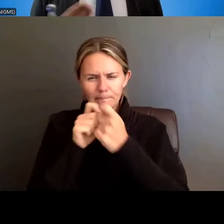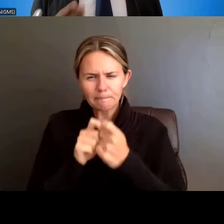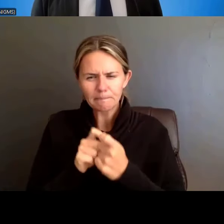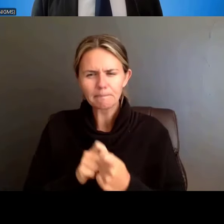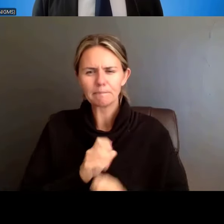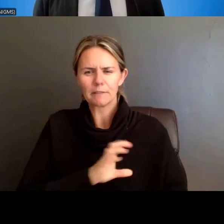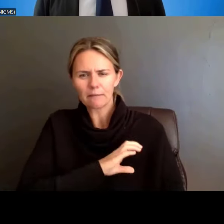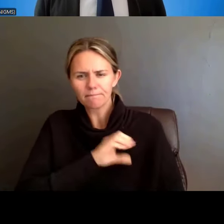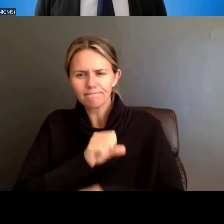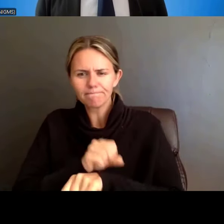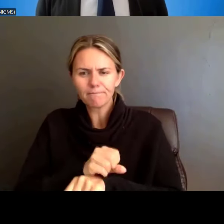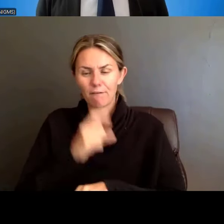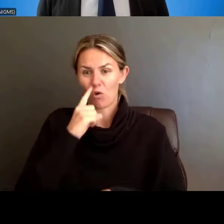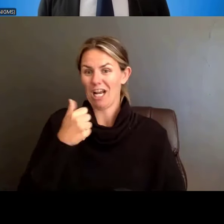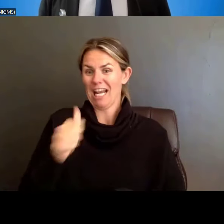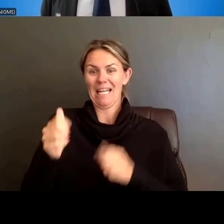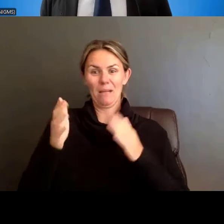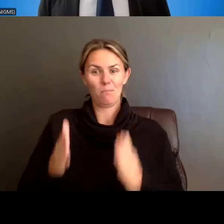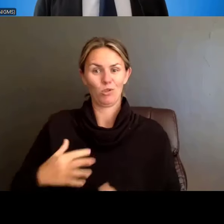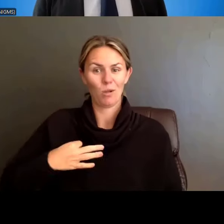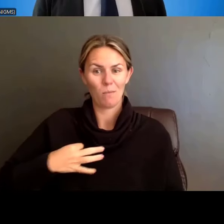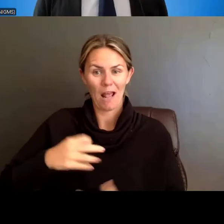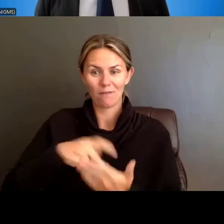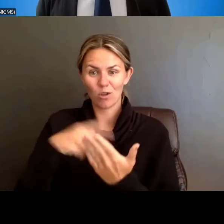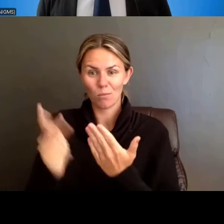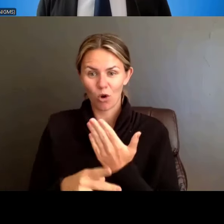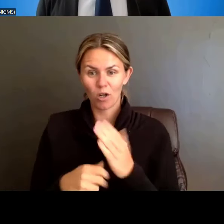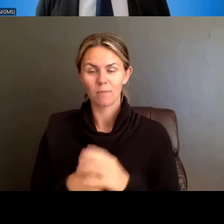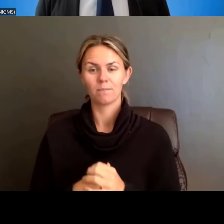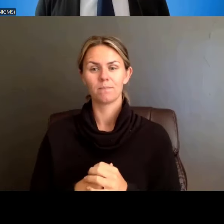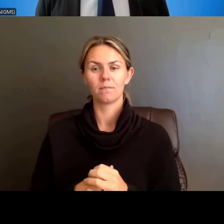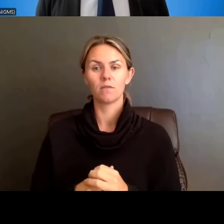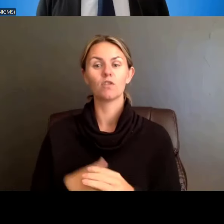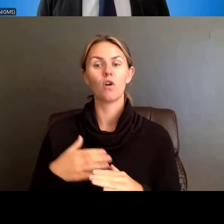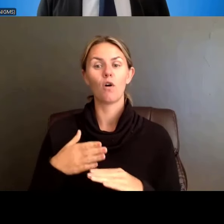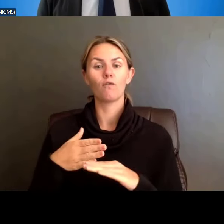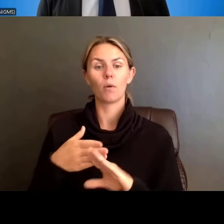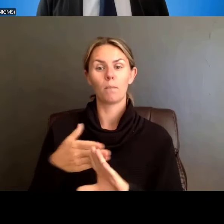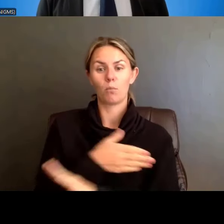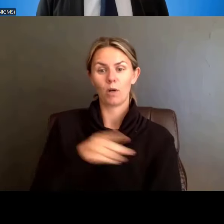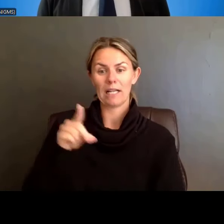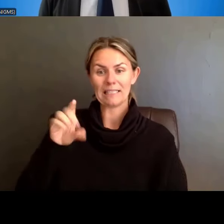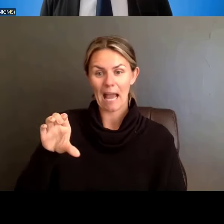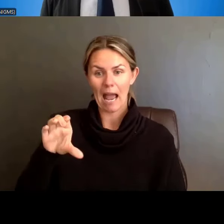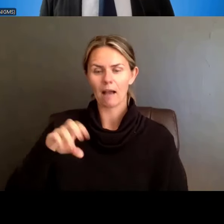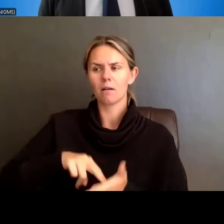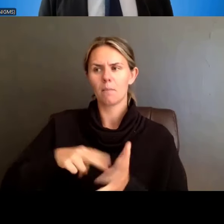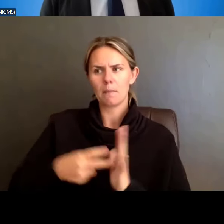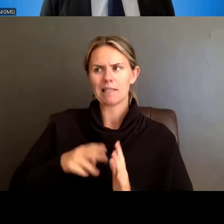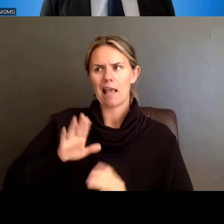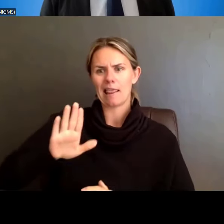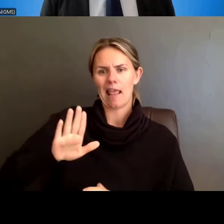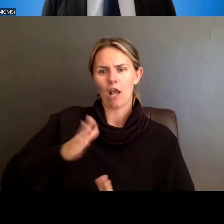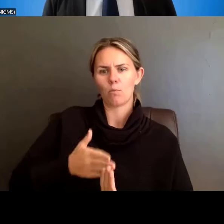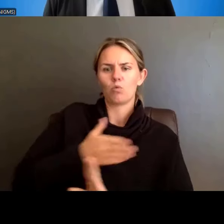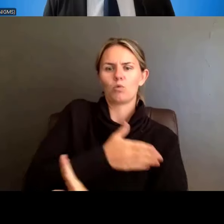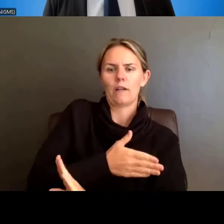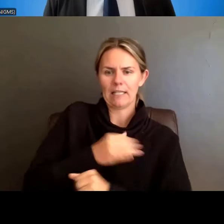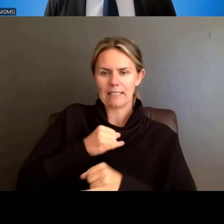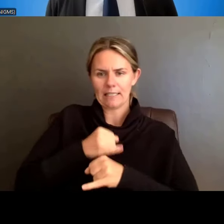So, for predocs, that is the mean number of months of prior research experience, prior institutions where they did that, as well as their GPA. And for postdocs,